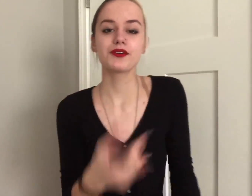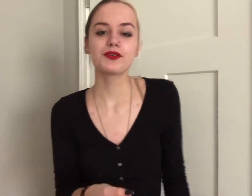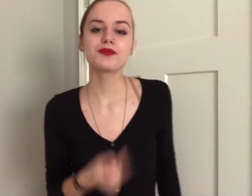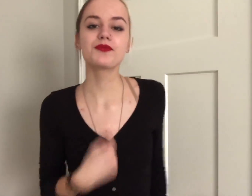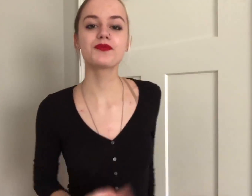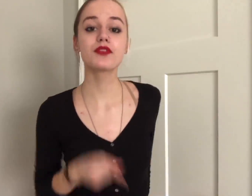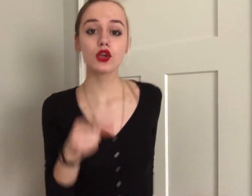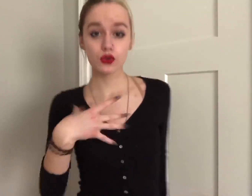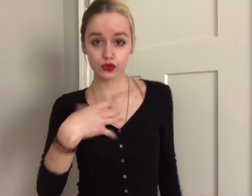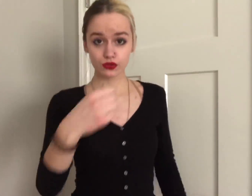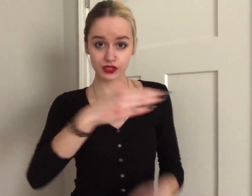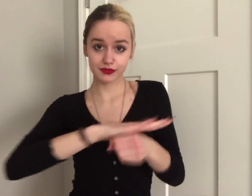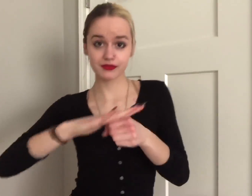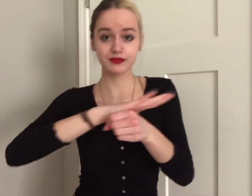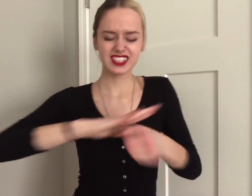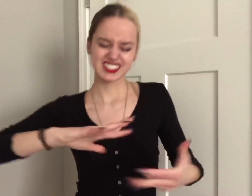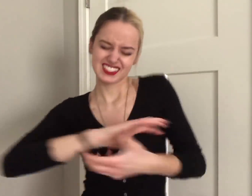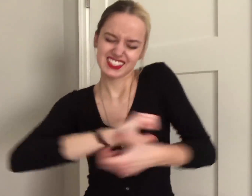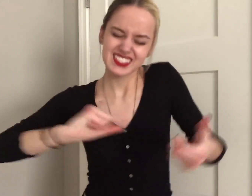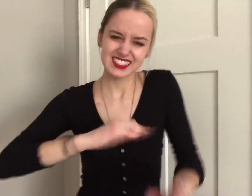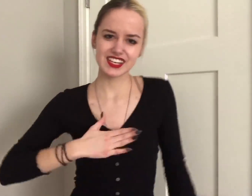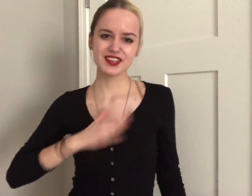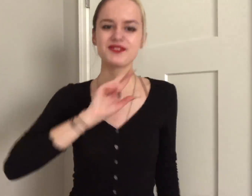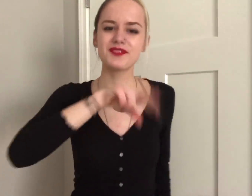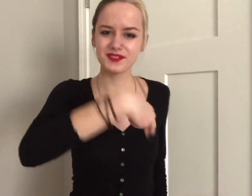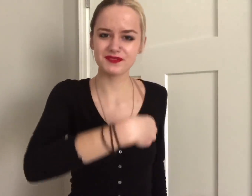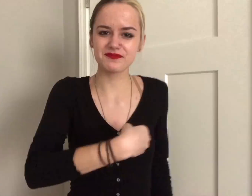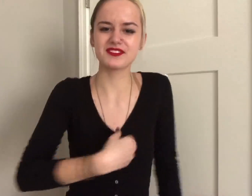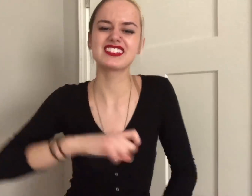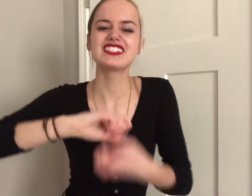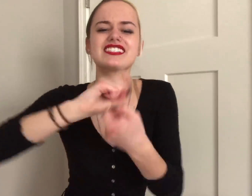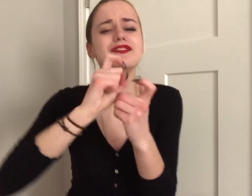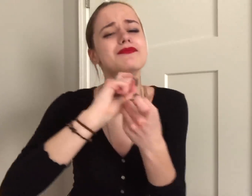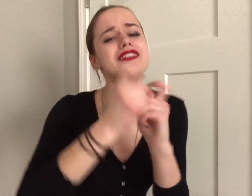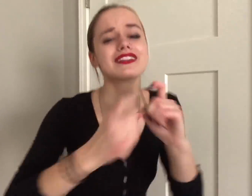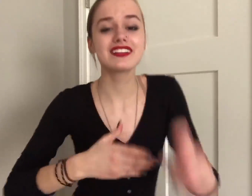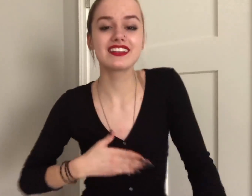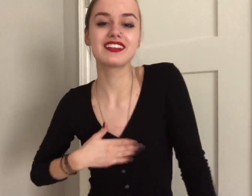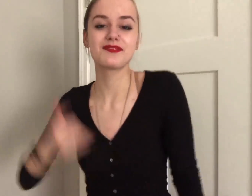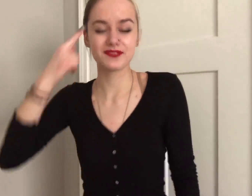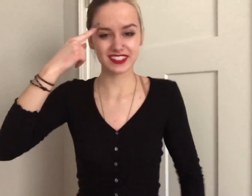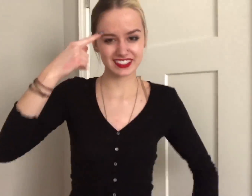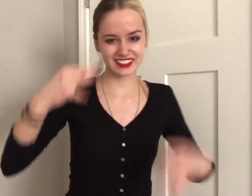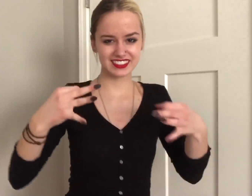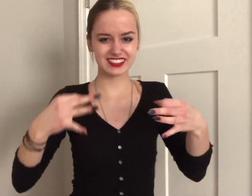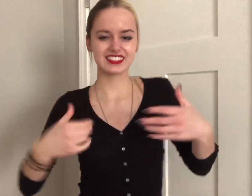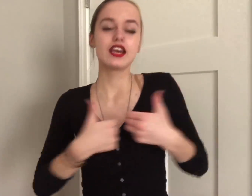you take me places that tear up my reputation, manipulate my decisions